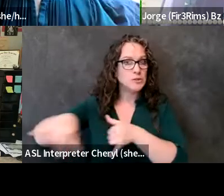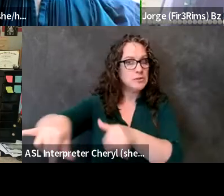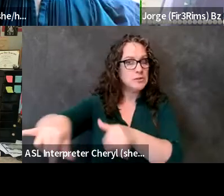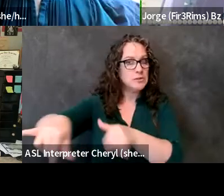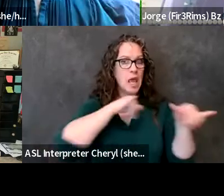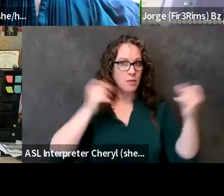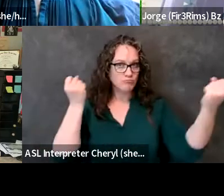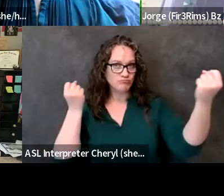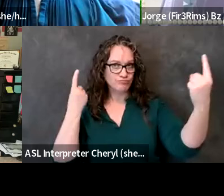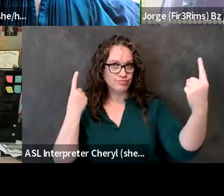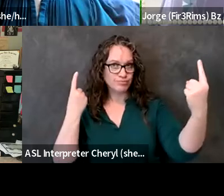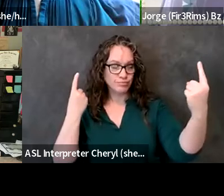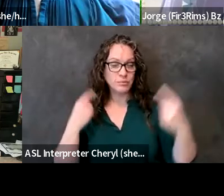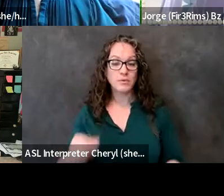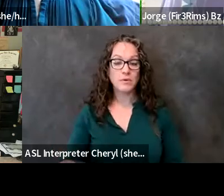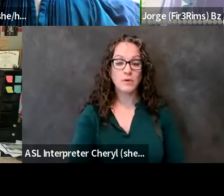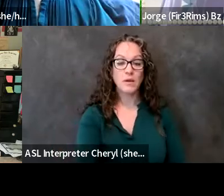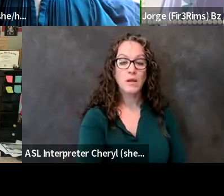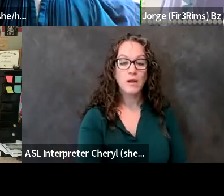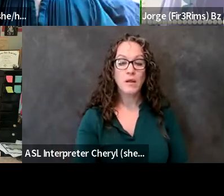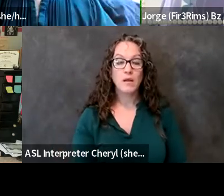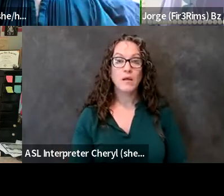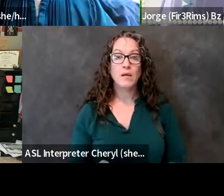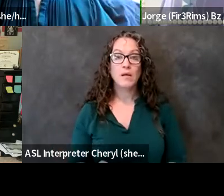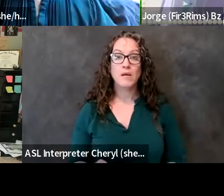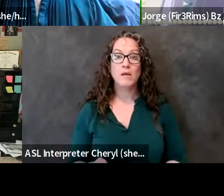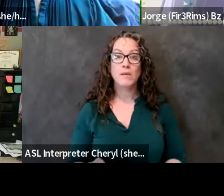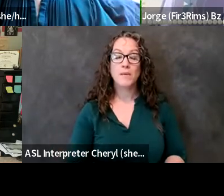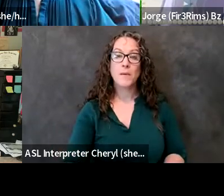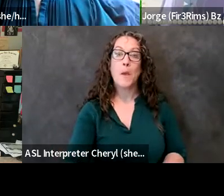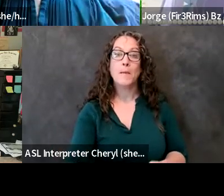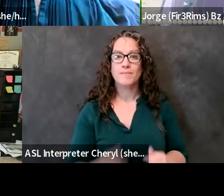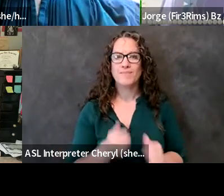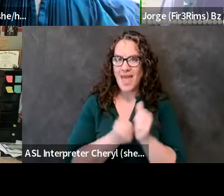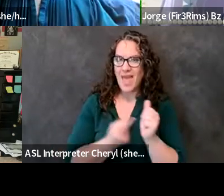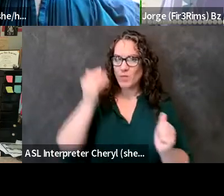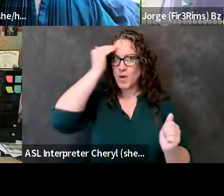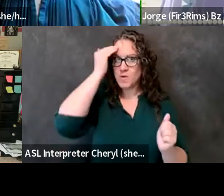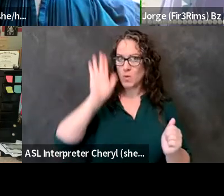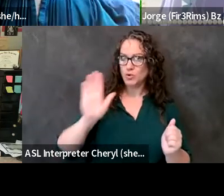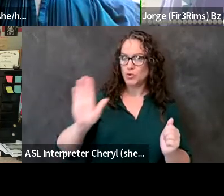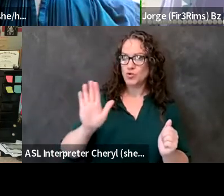understands you know your desires and and what you need to succeed whether it's in